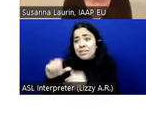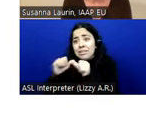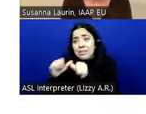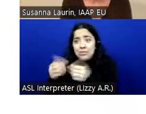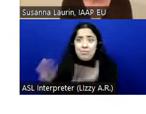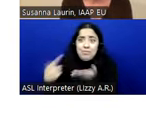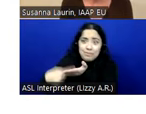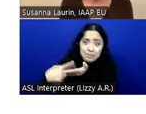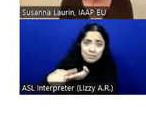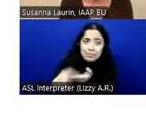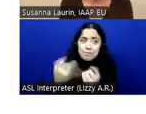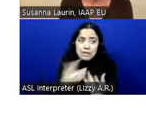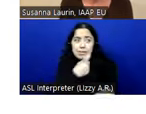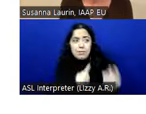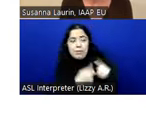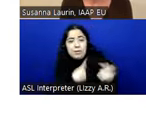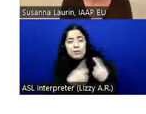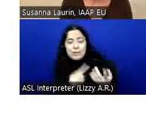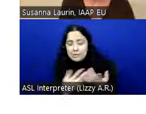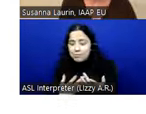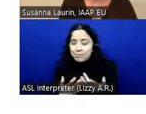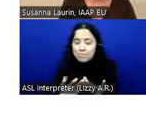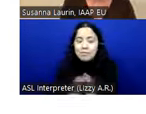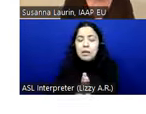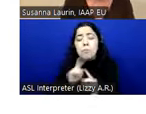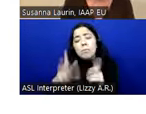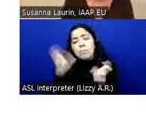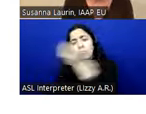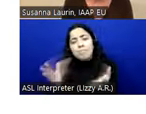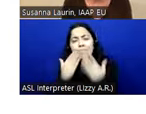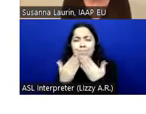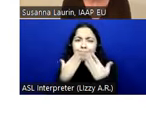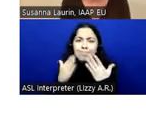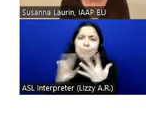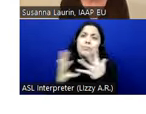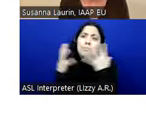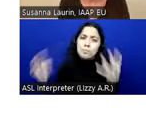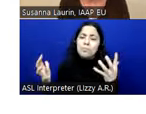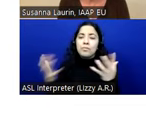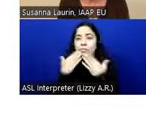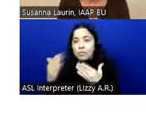because we had so many questions. But I would like to say thanks a lot again to you. It was really